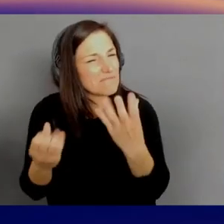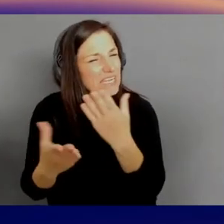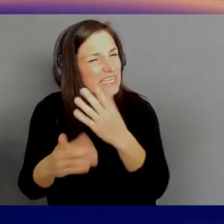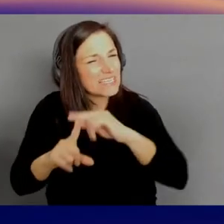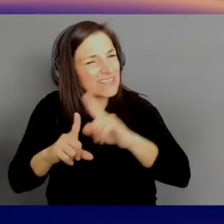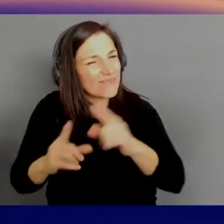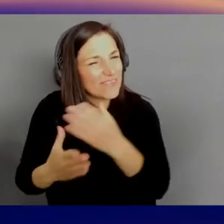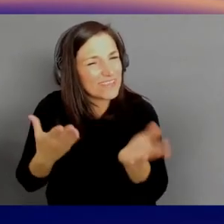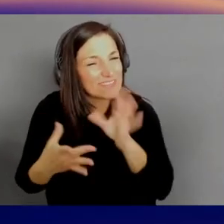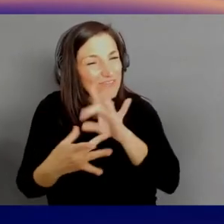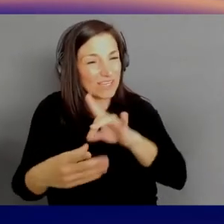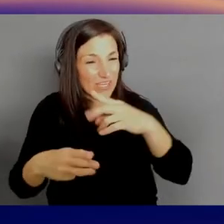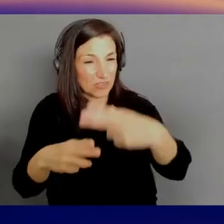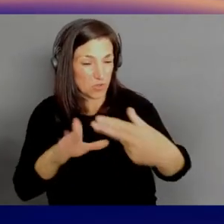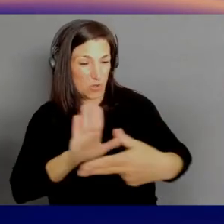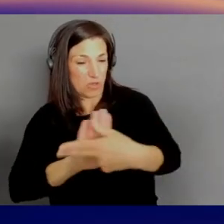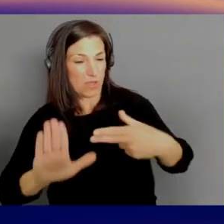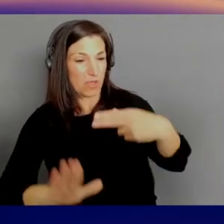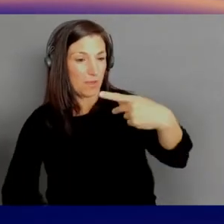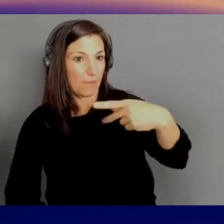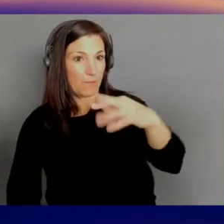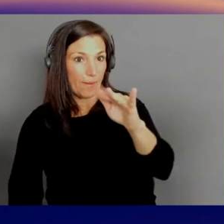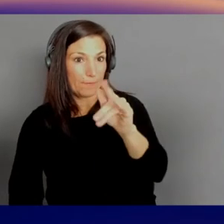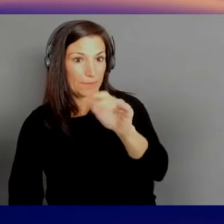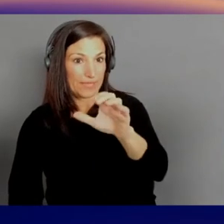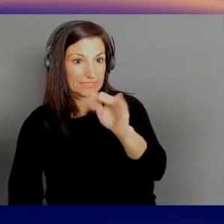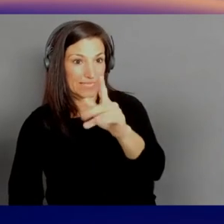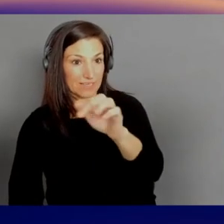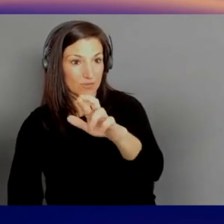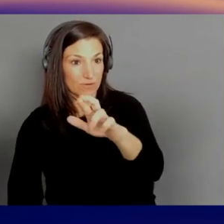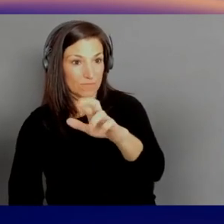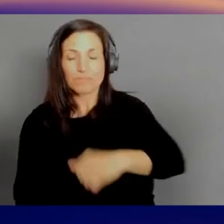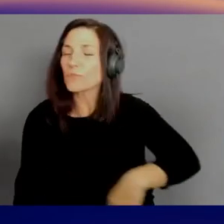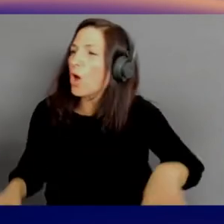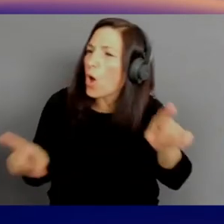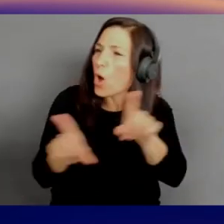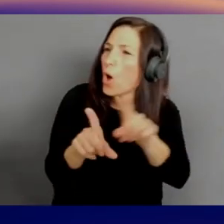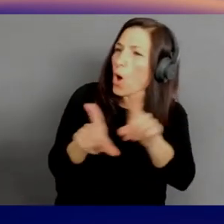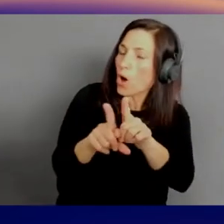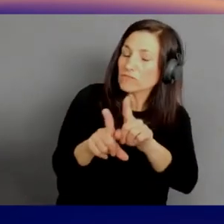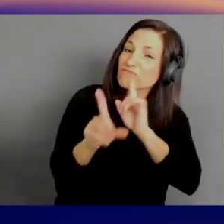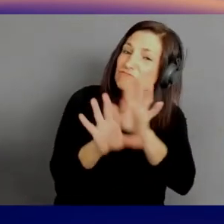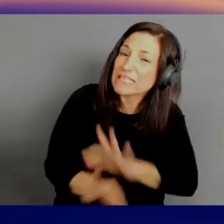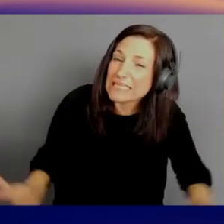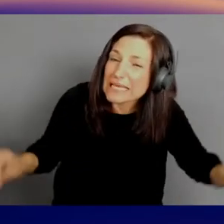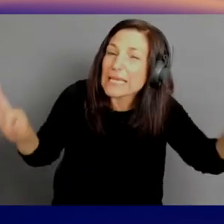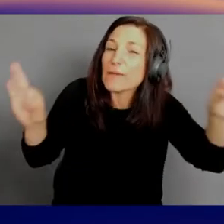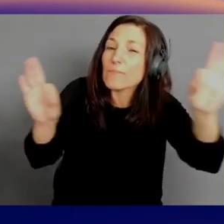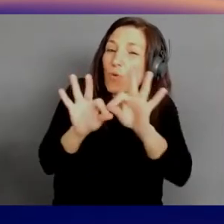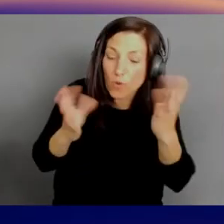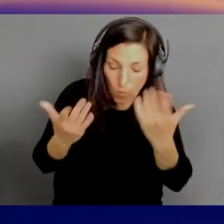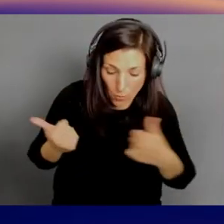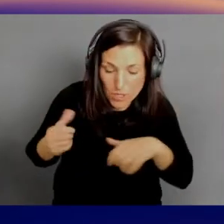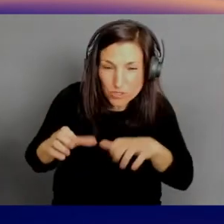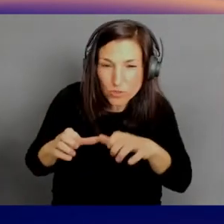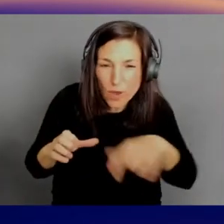is, it matters a ton what we do. Anybody heard of Covid? [AM] Unfortunately, yes. - It affect all the citizens.